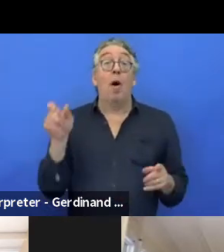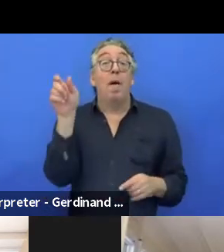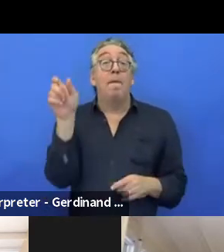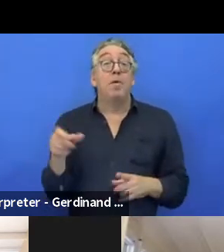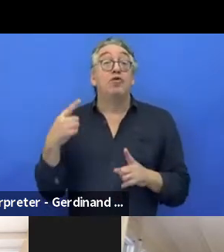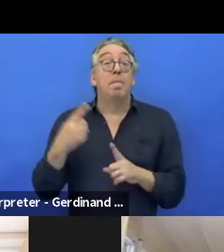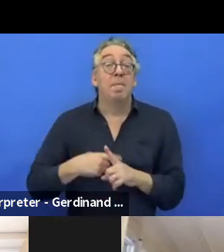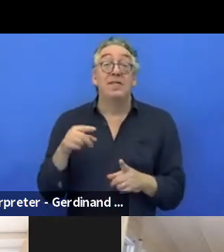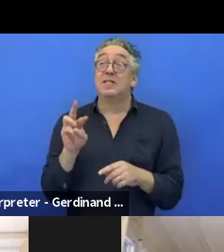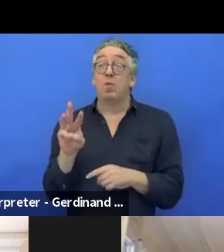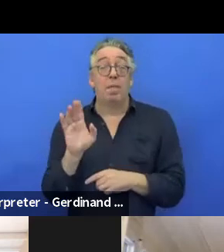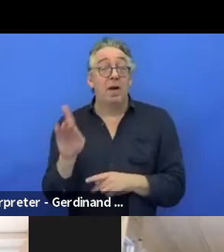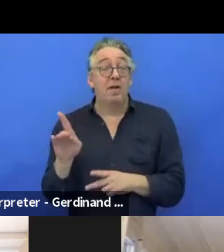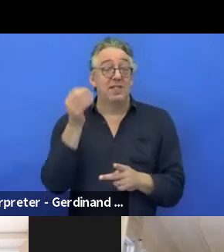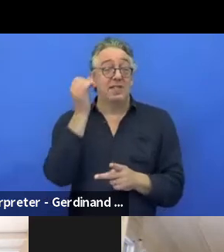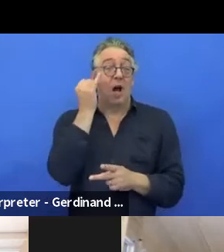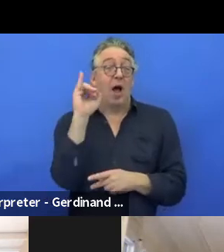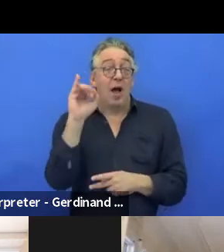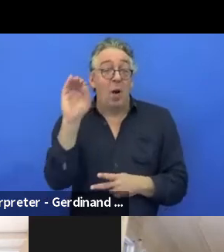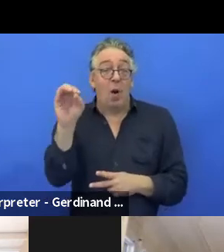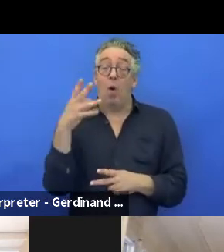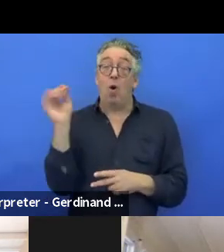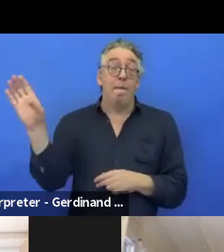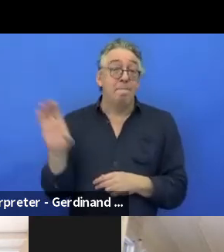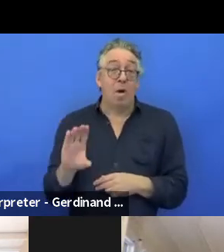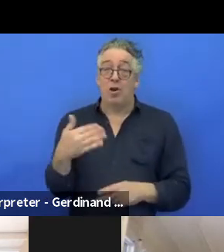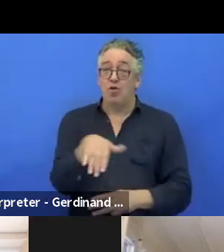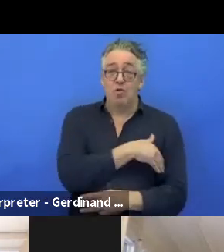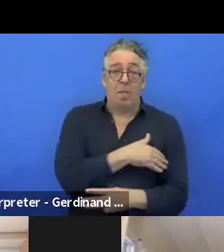you have intellectual outputs, little money and huge dedication.